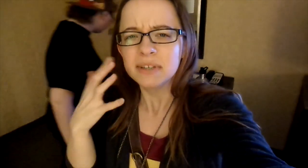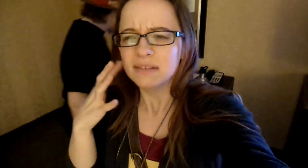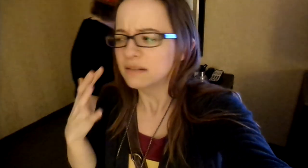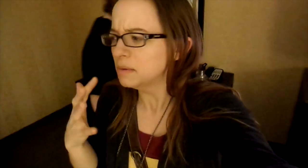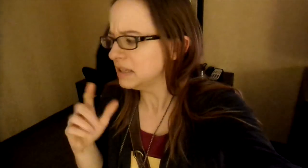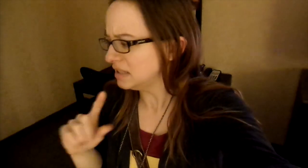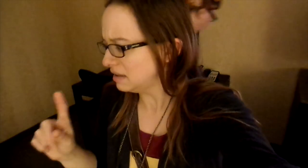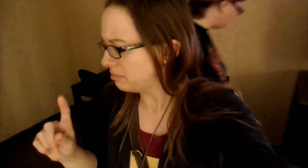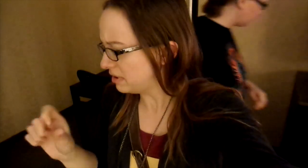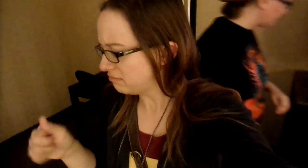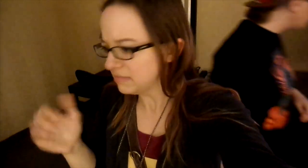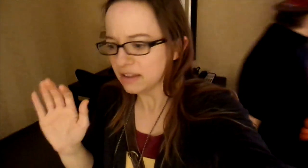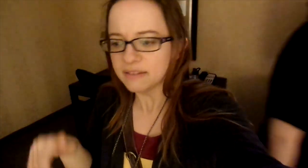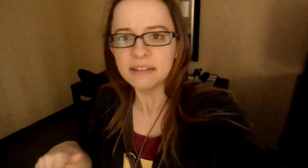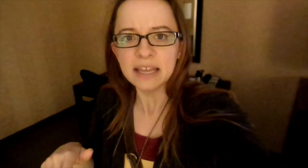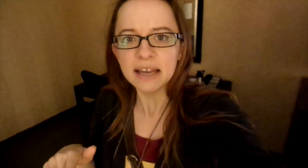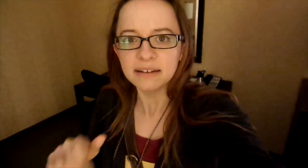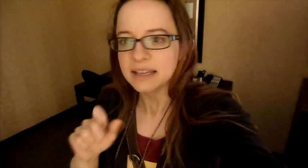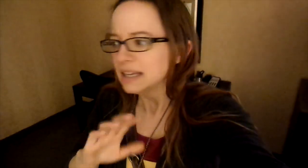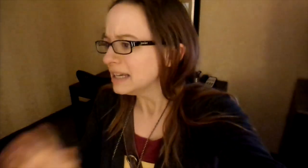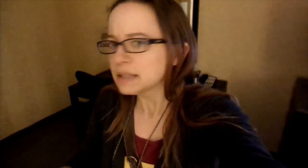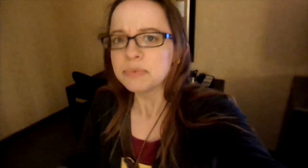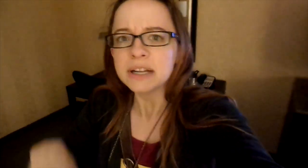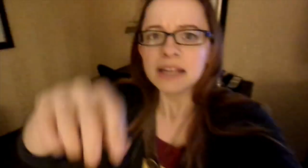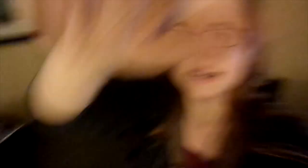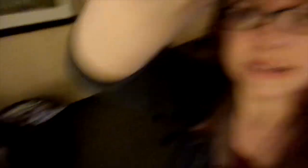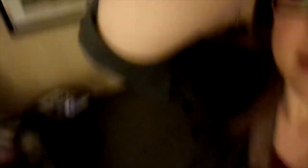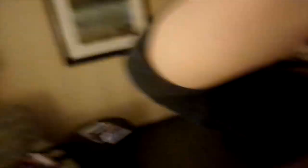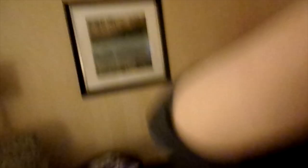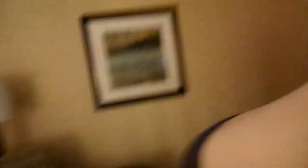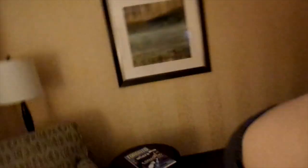noisy but other than that it's pretty nice.